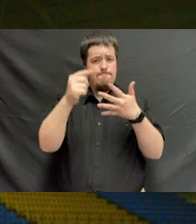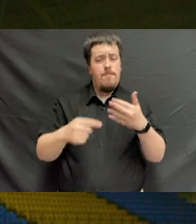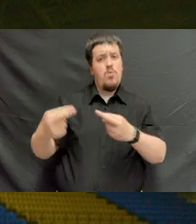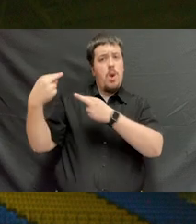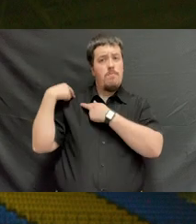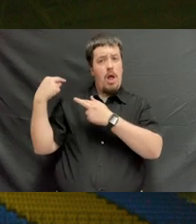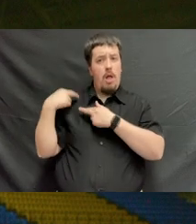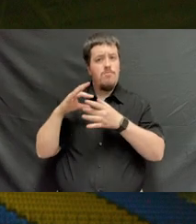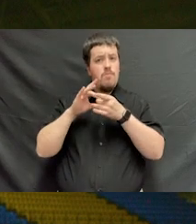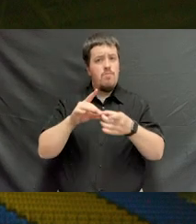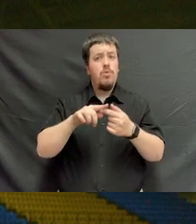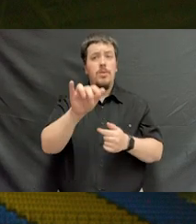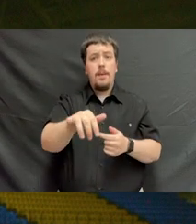and responsibilities thereto appertaining.